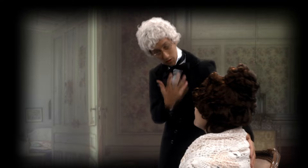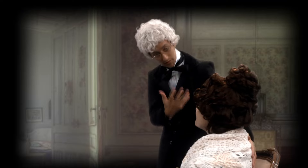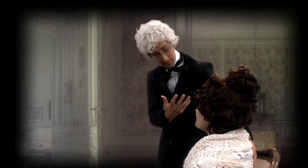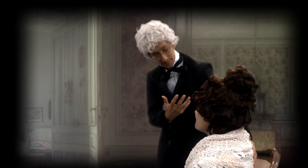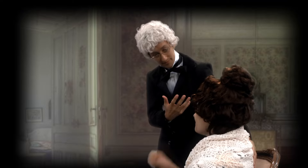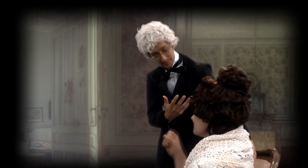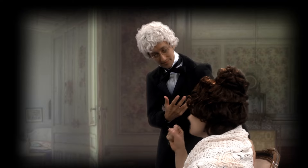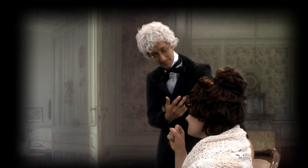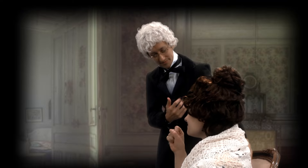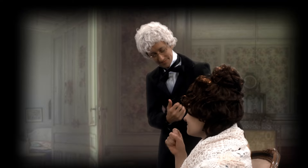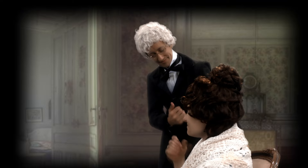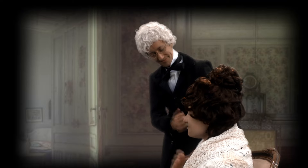Are you warm, dear? Yes.